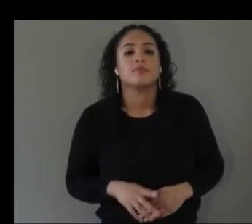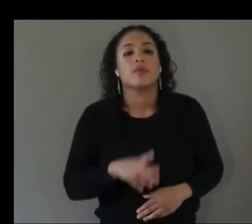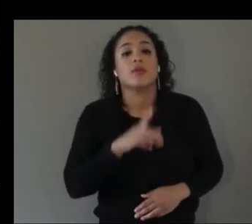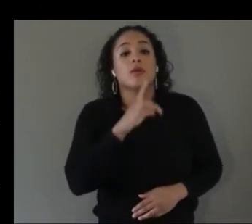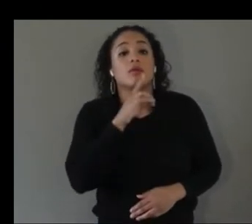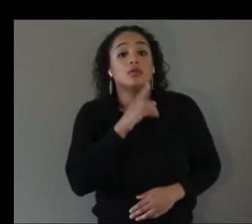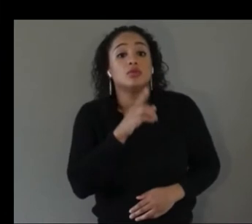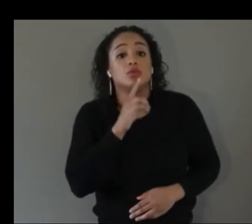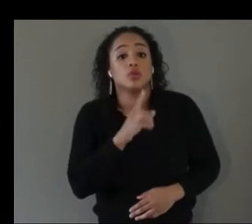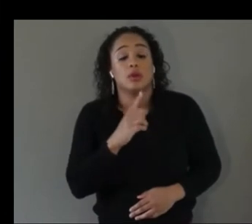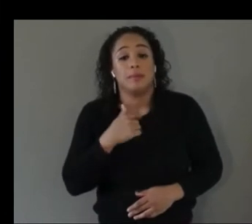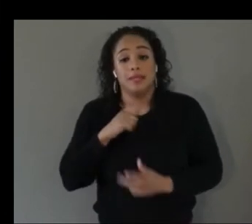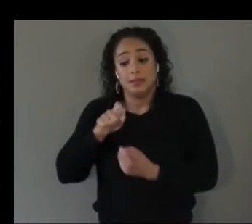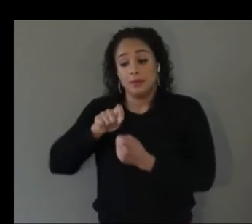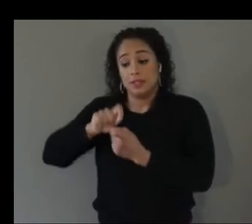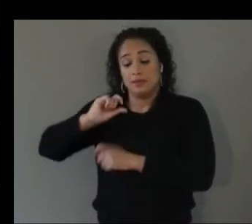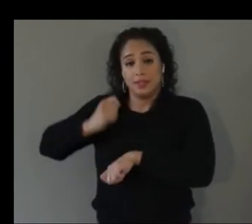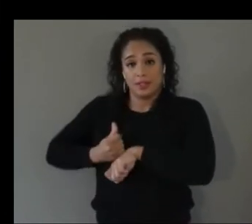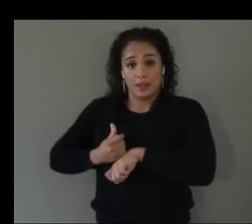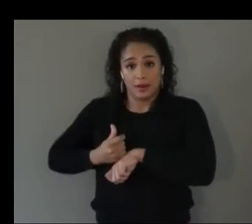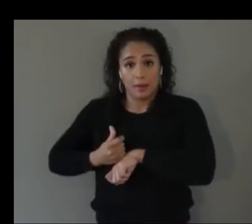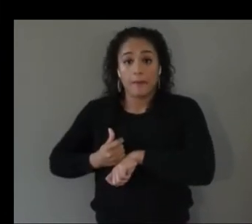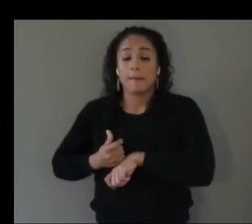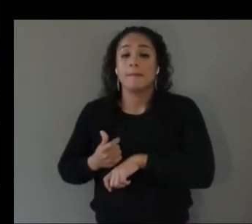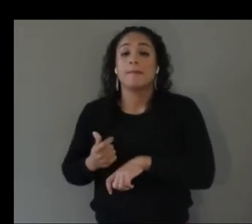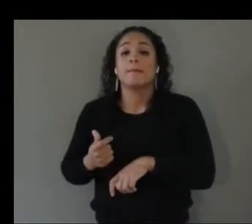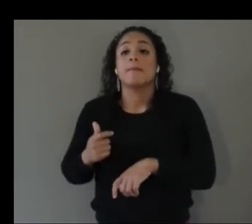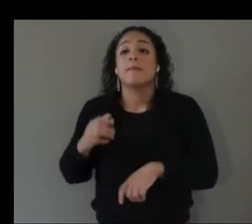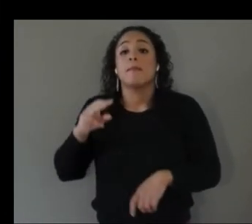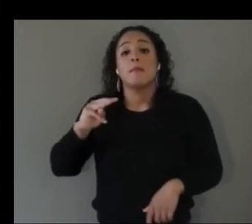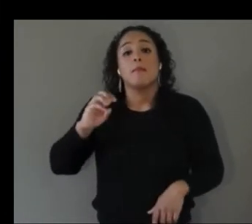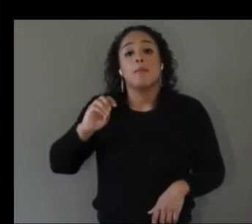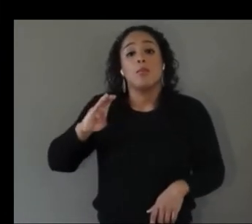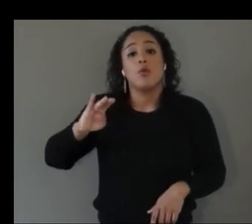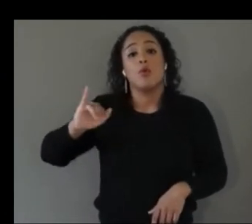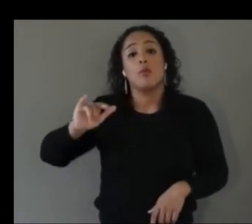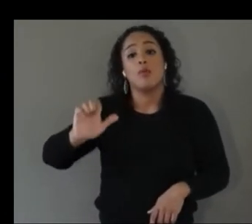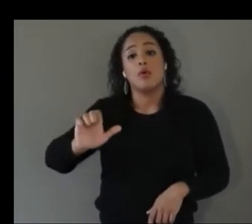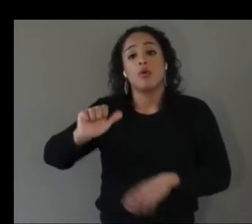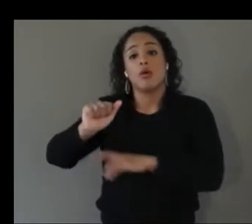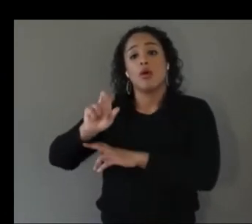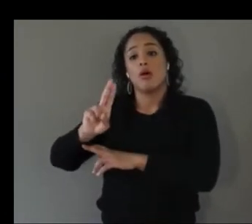i was dealing with was a mobile augmented reality so we focused on the setup because